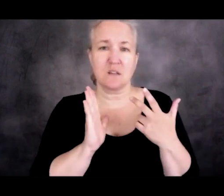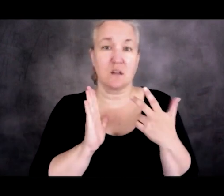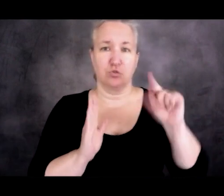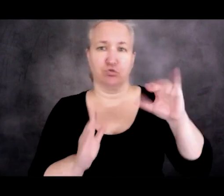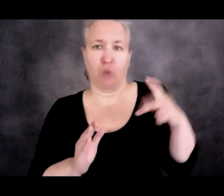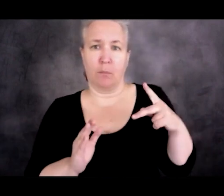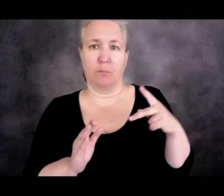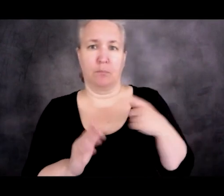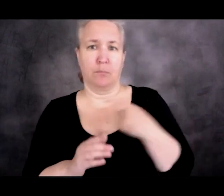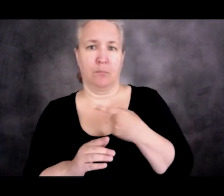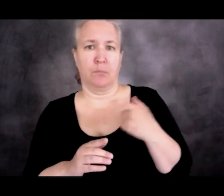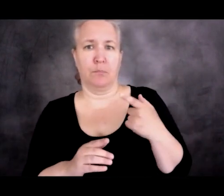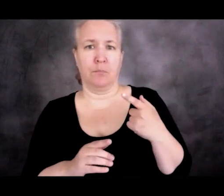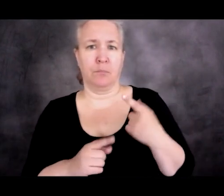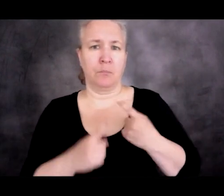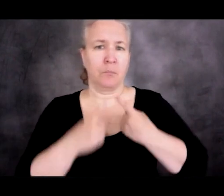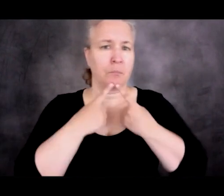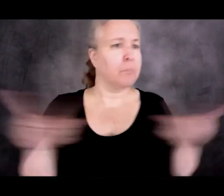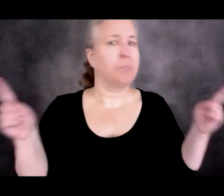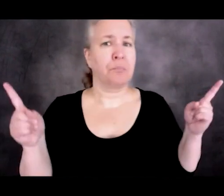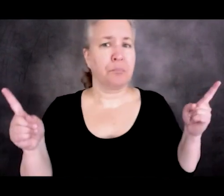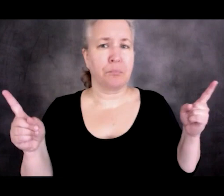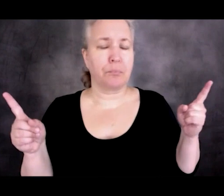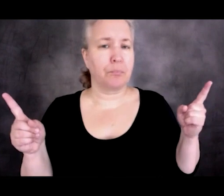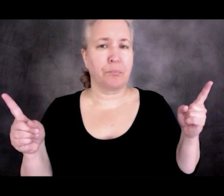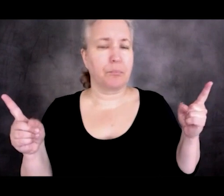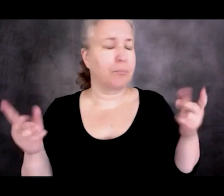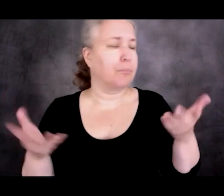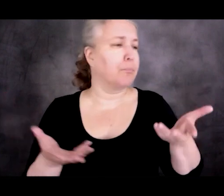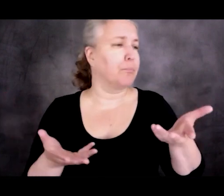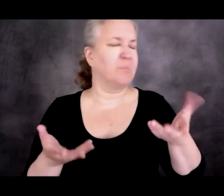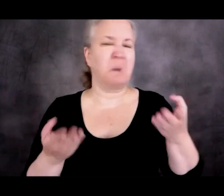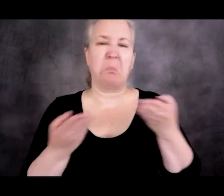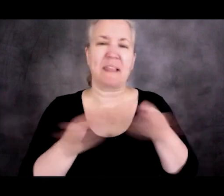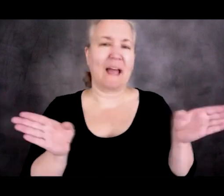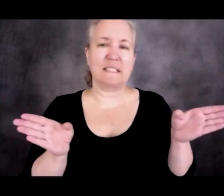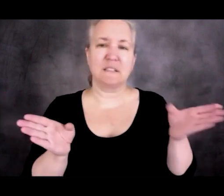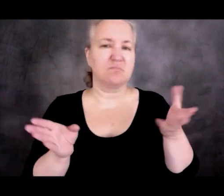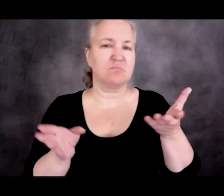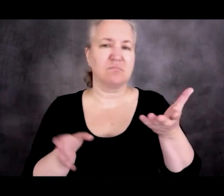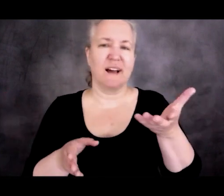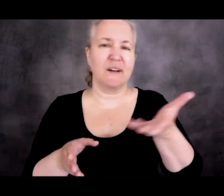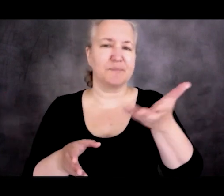issued kind of a blanket sort of prohibition